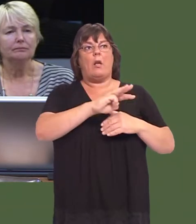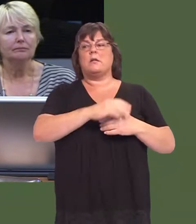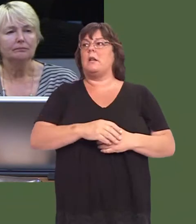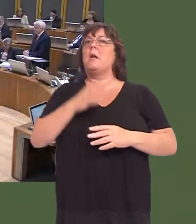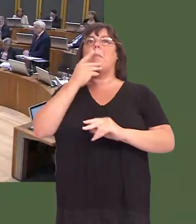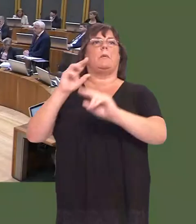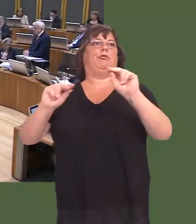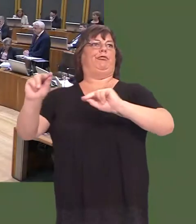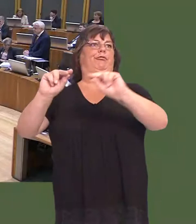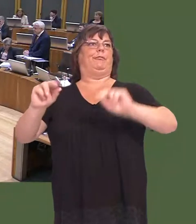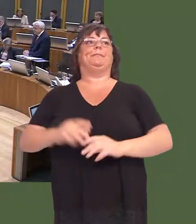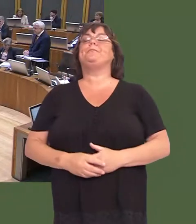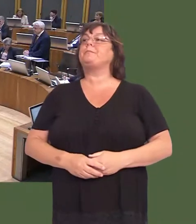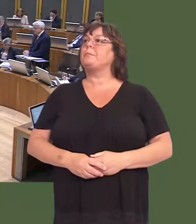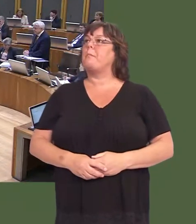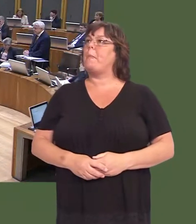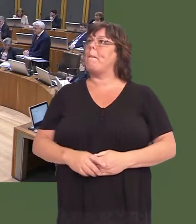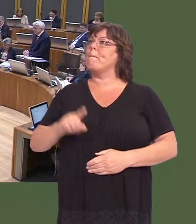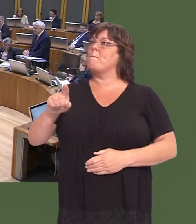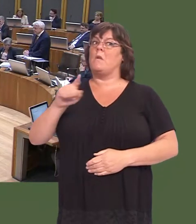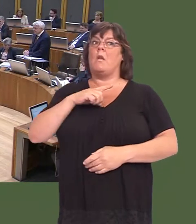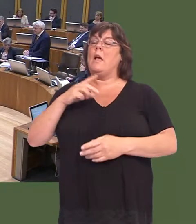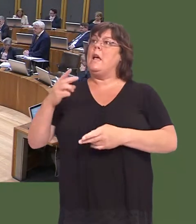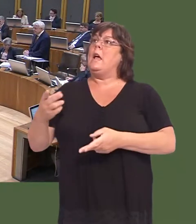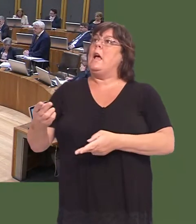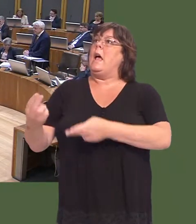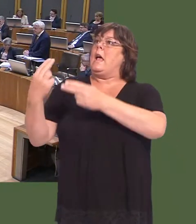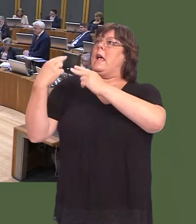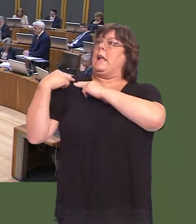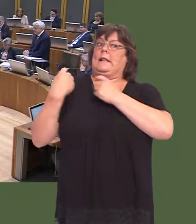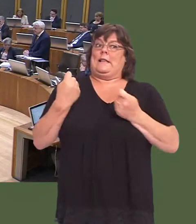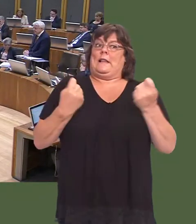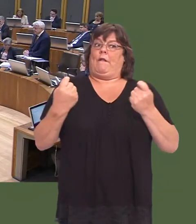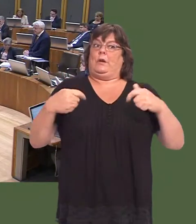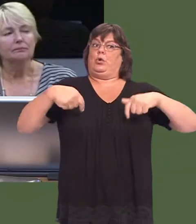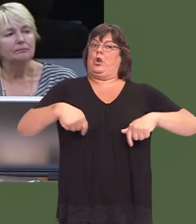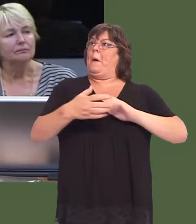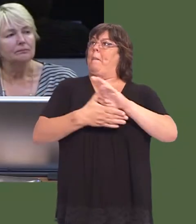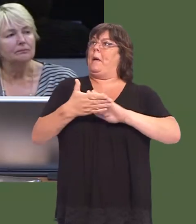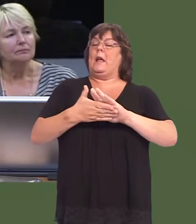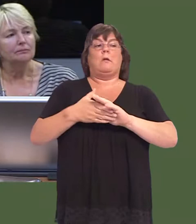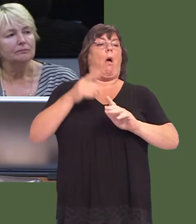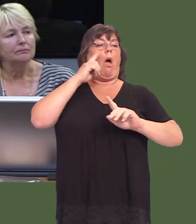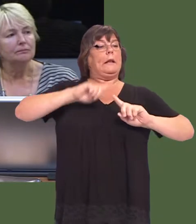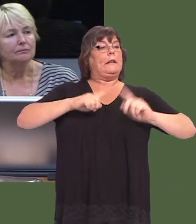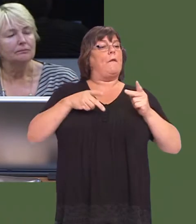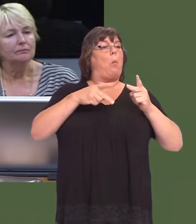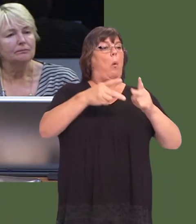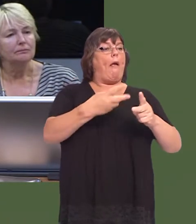The whole point of devolution is to pursue a different way, a better way, and you could